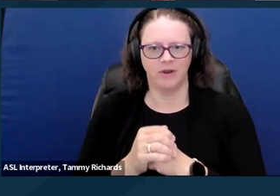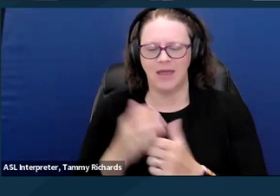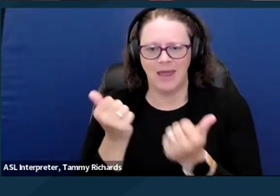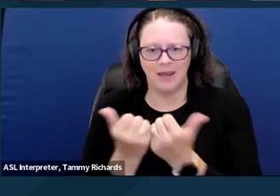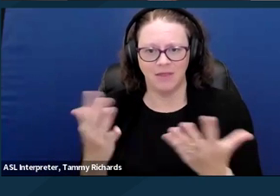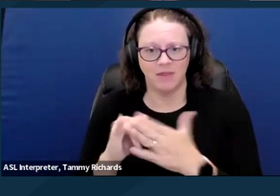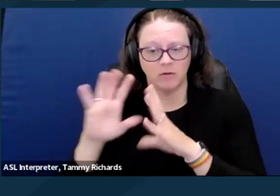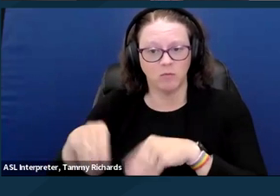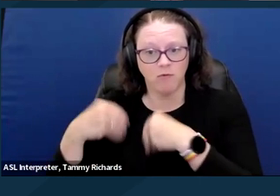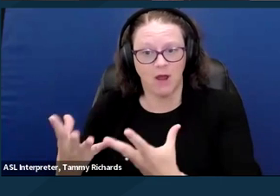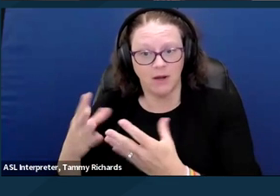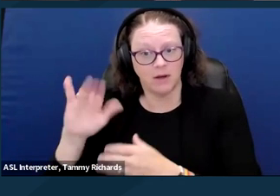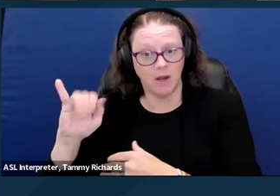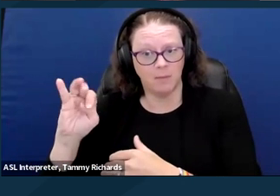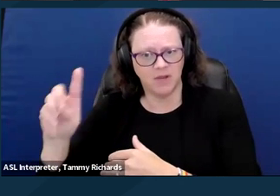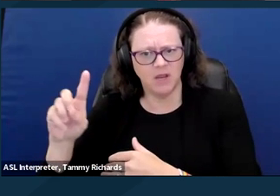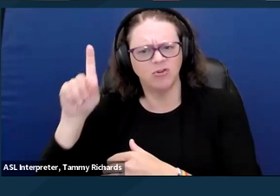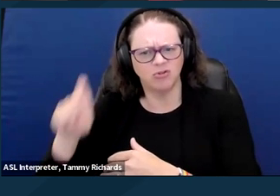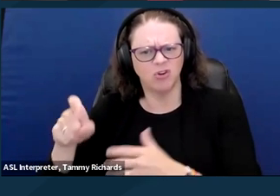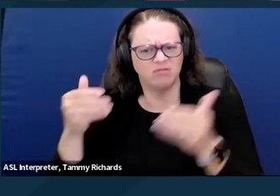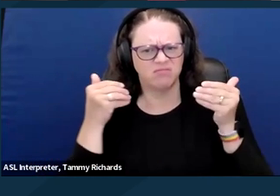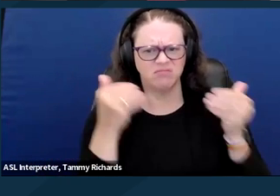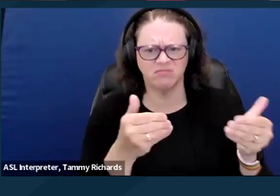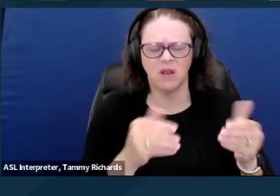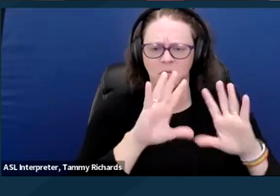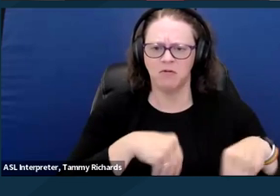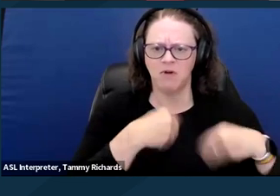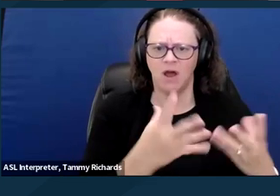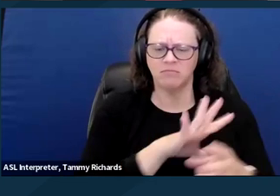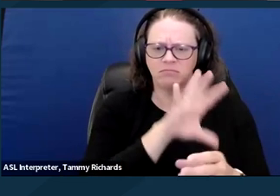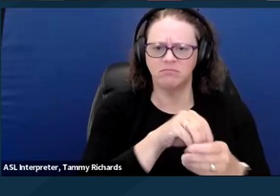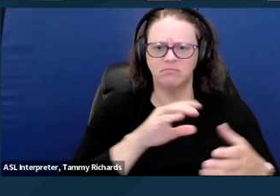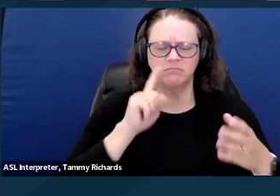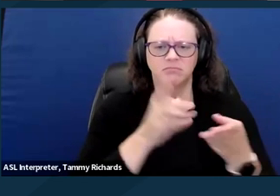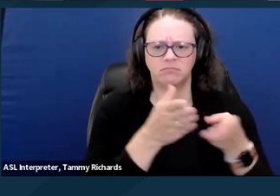In fact, Congress's intent with the IMD Exclusion was to encourage states